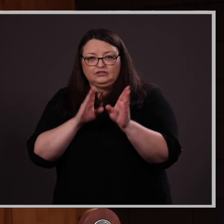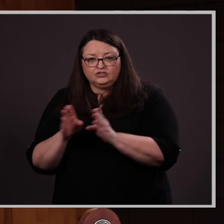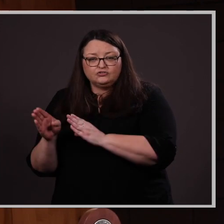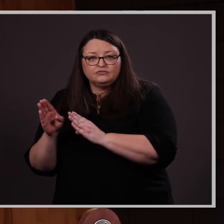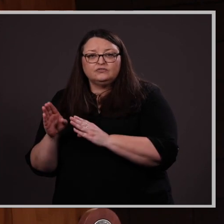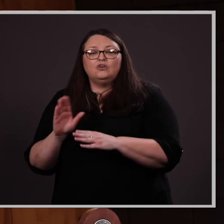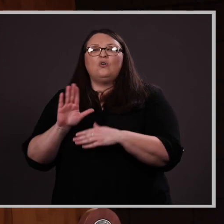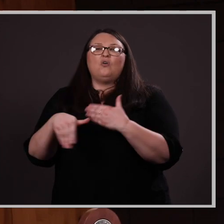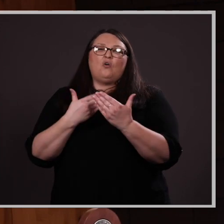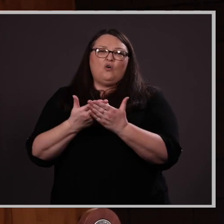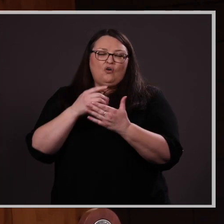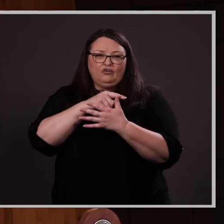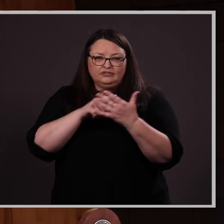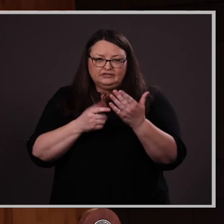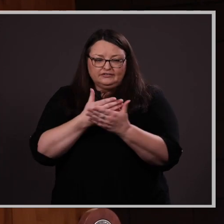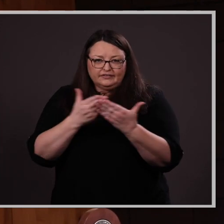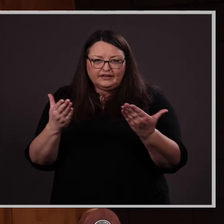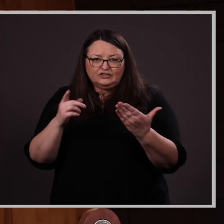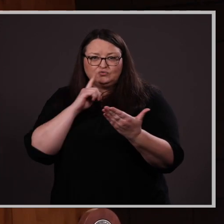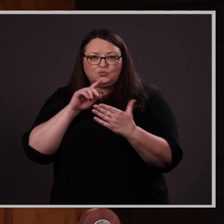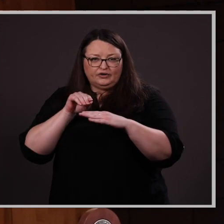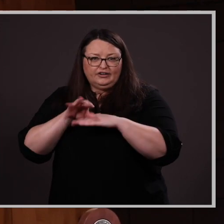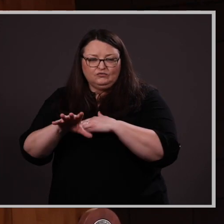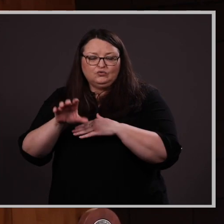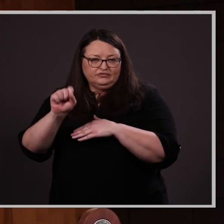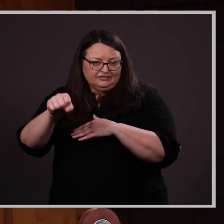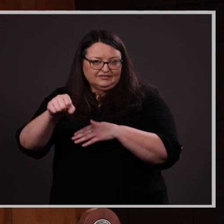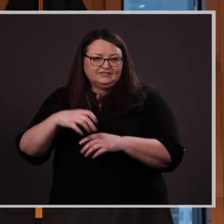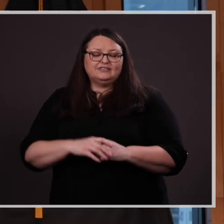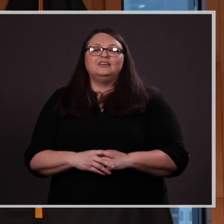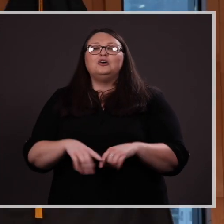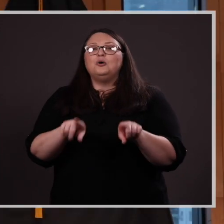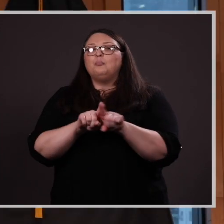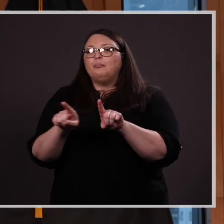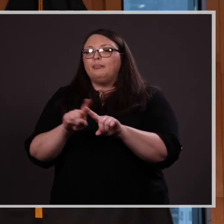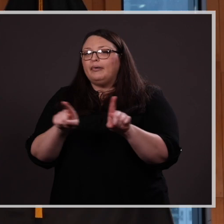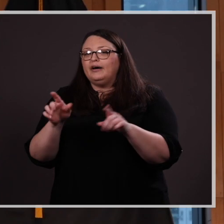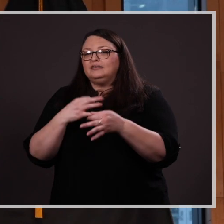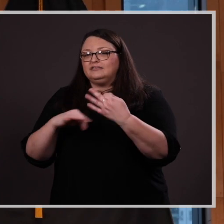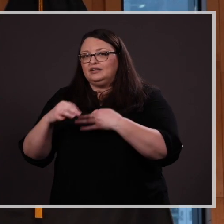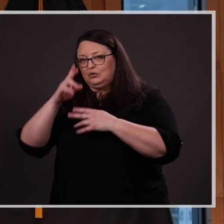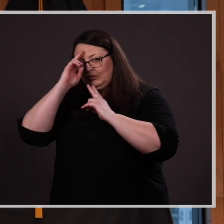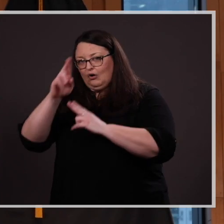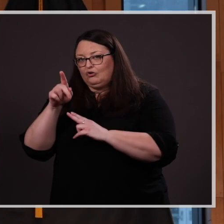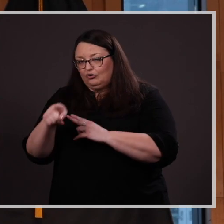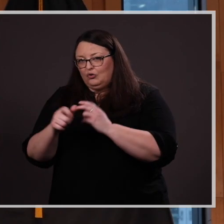although those factors were an influence, no doubt – instead, we honor her for her